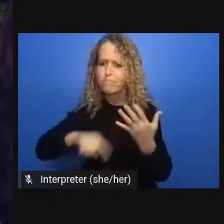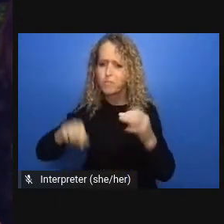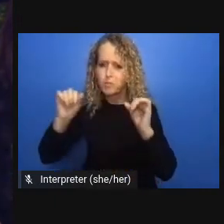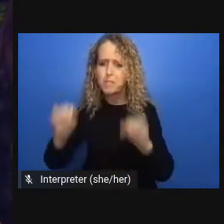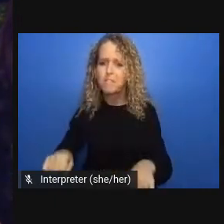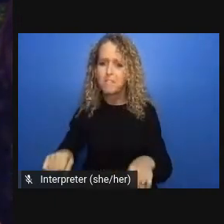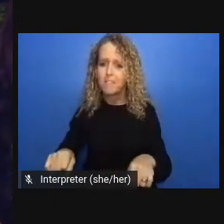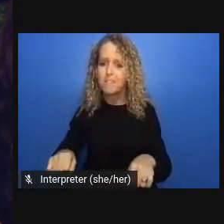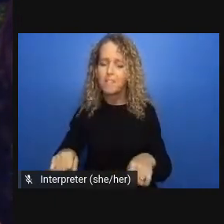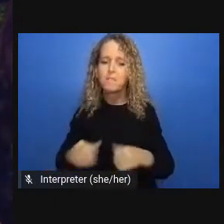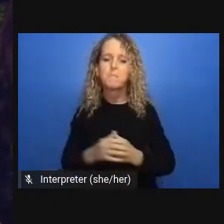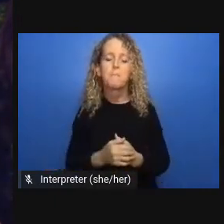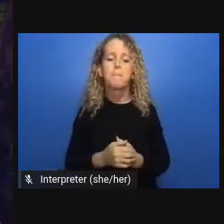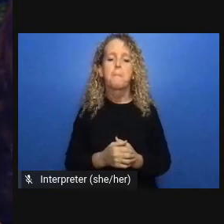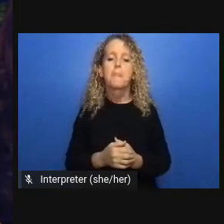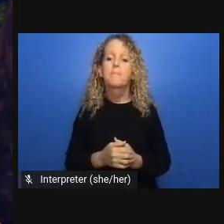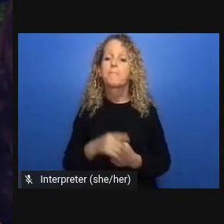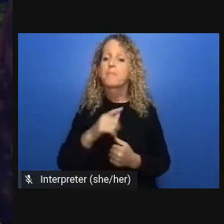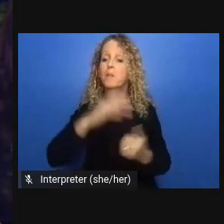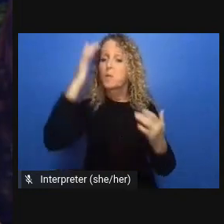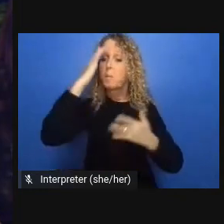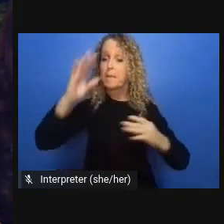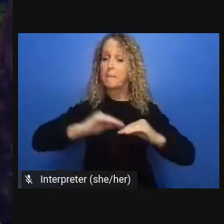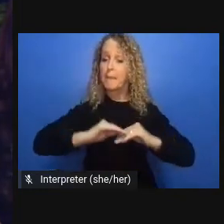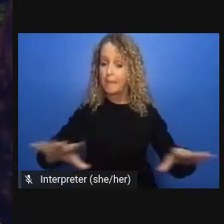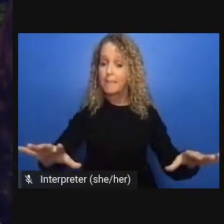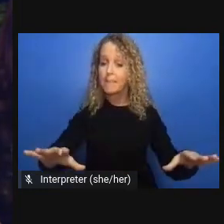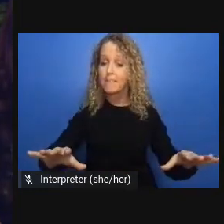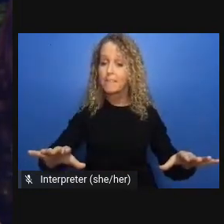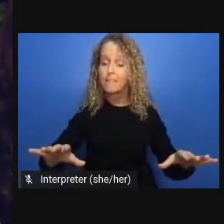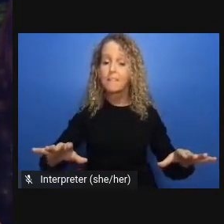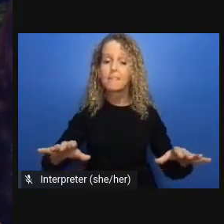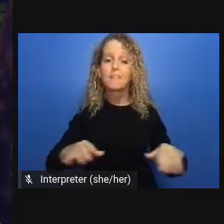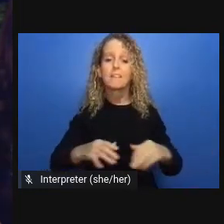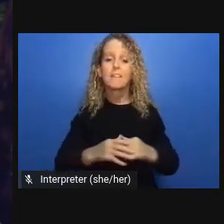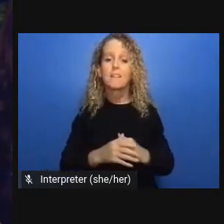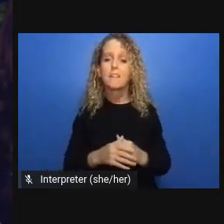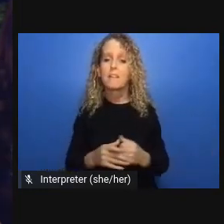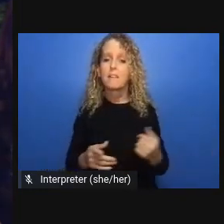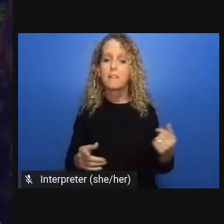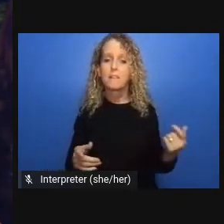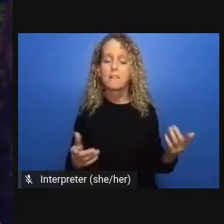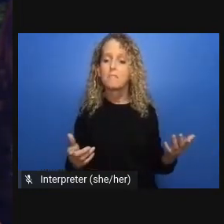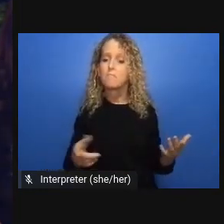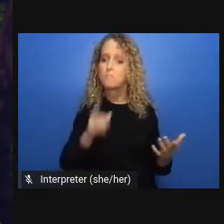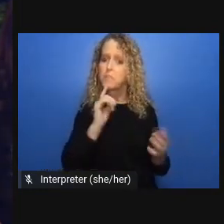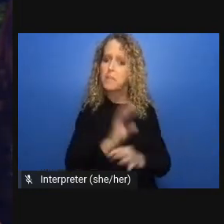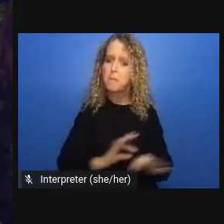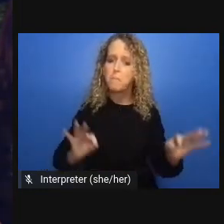because overall what we saw during the pandemic we have saw forces that are actually within